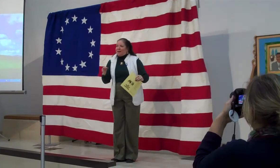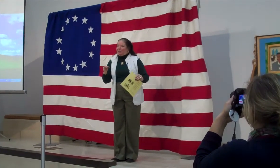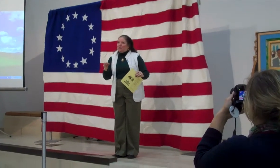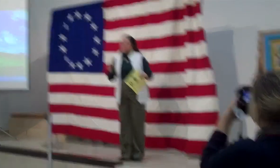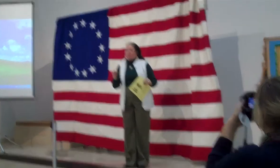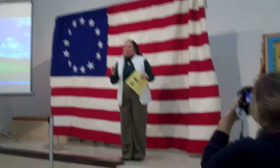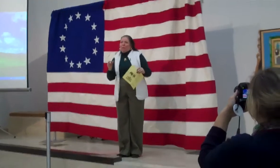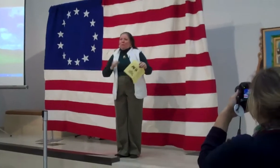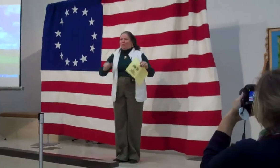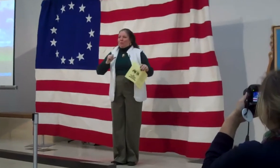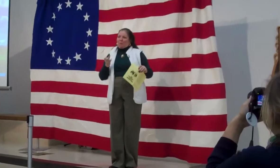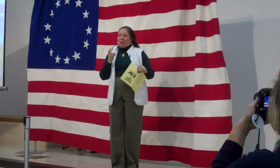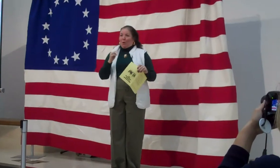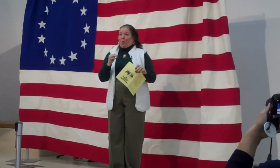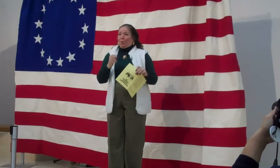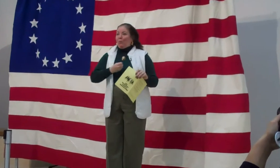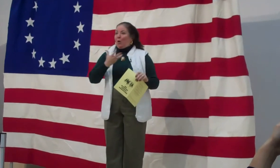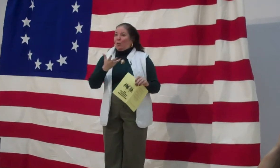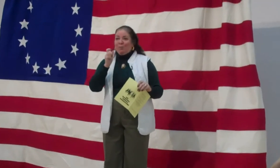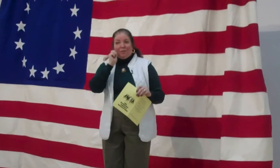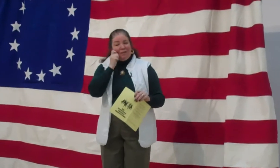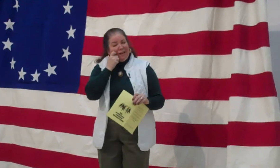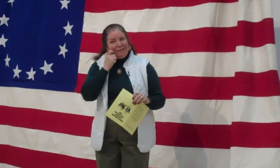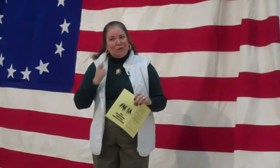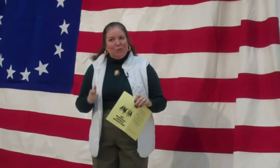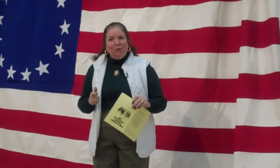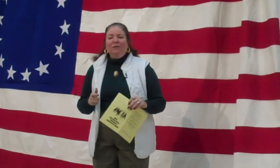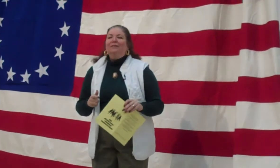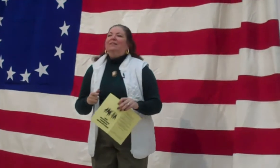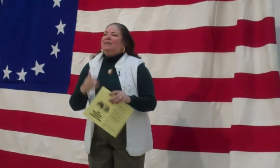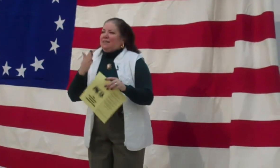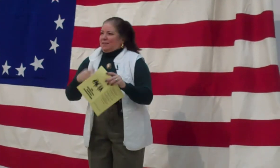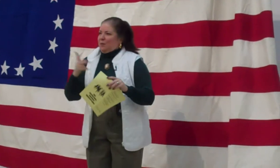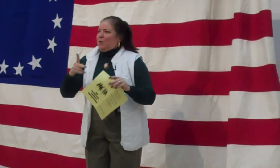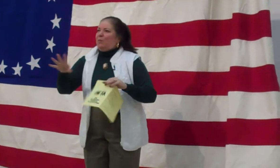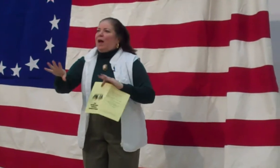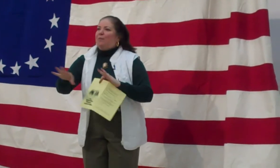A lot of people have decided to perform their own poems. That’s cool.